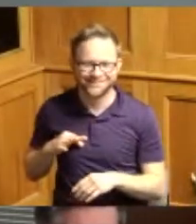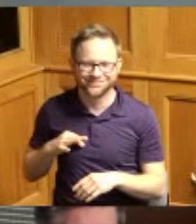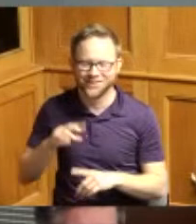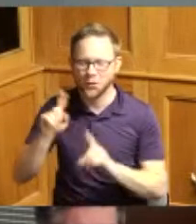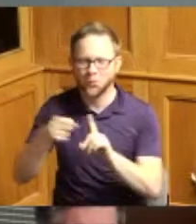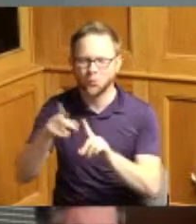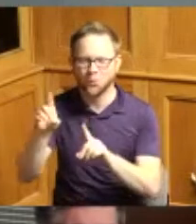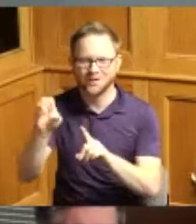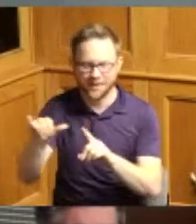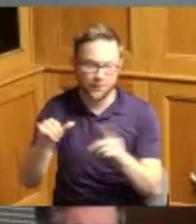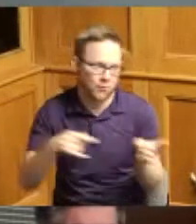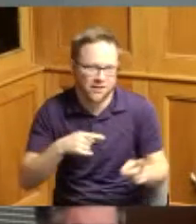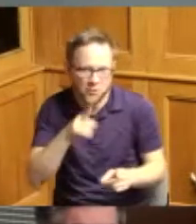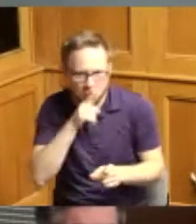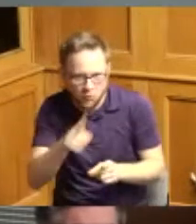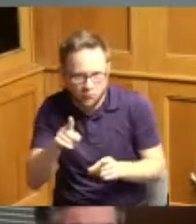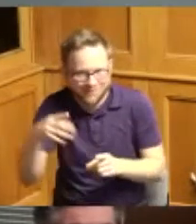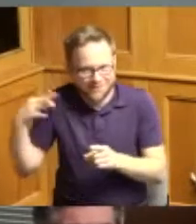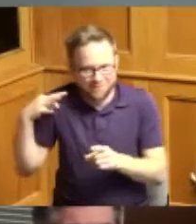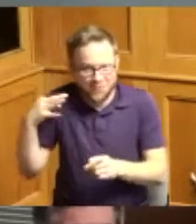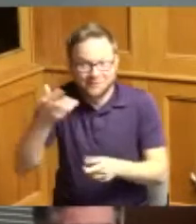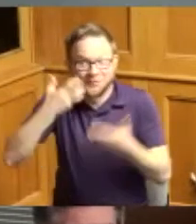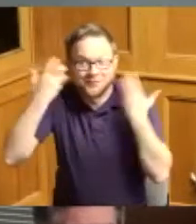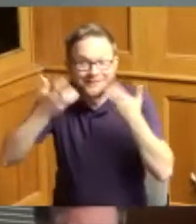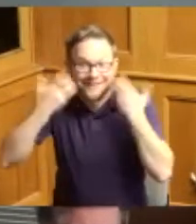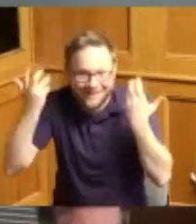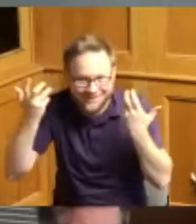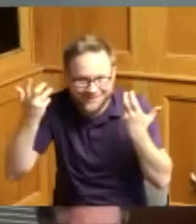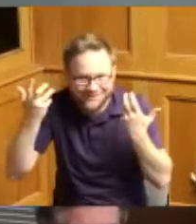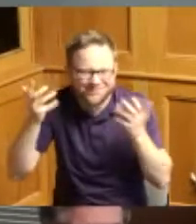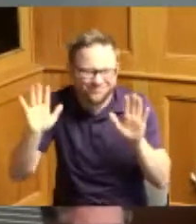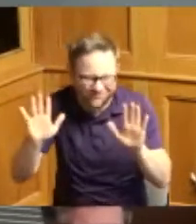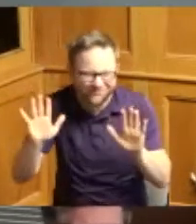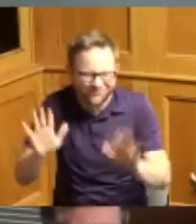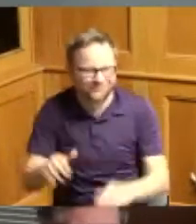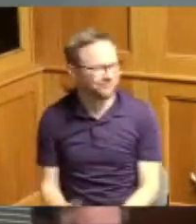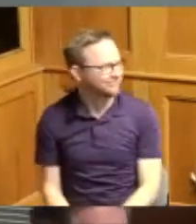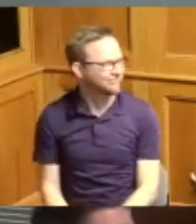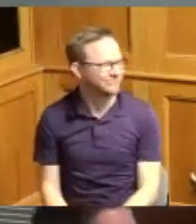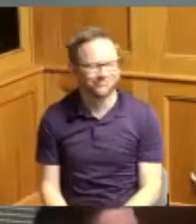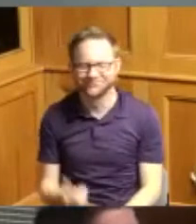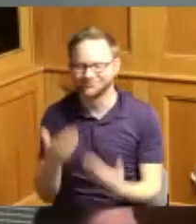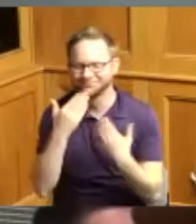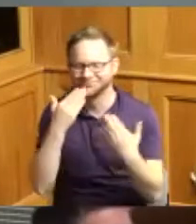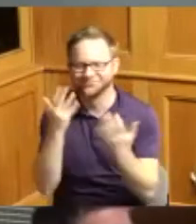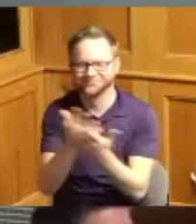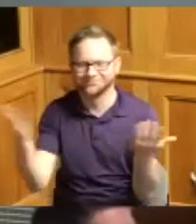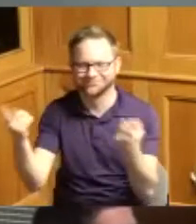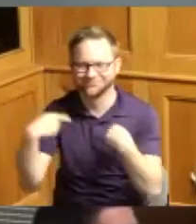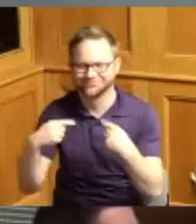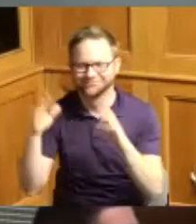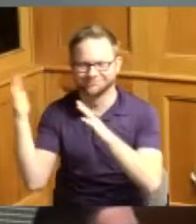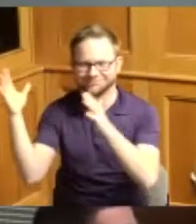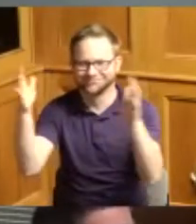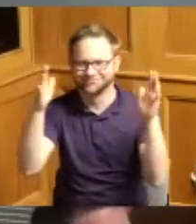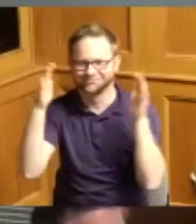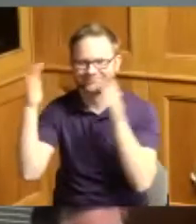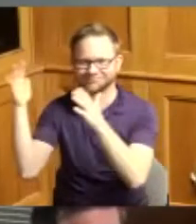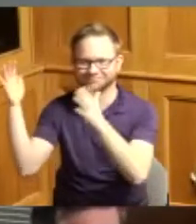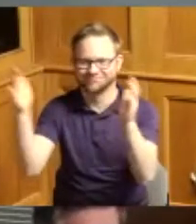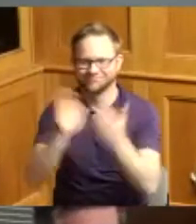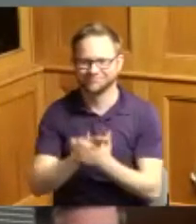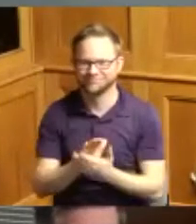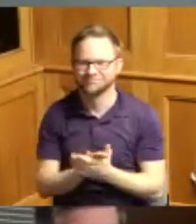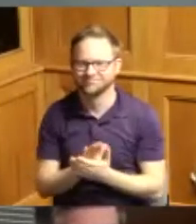tiger but you know okay I'm telling it all like Christmas thank you so much for coming